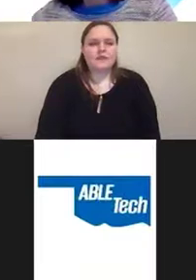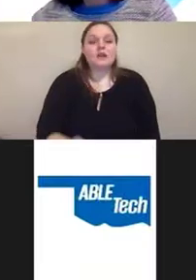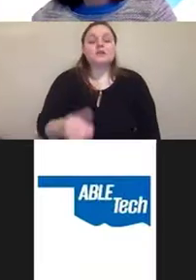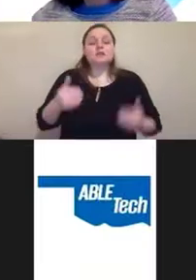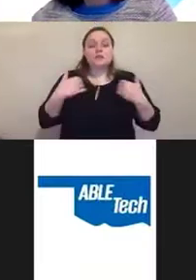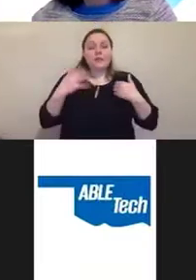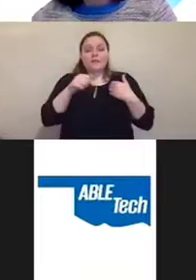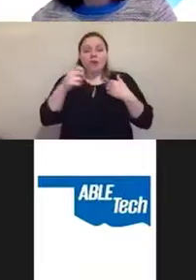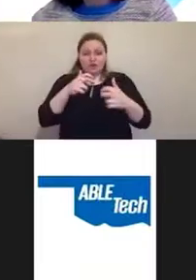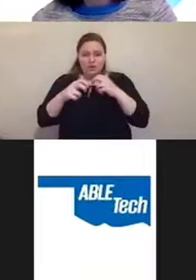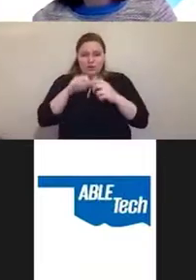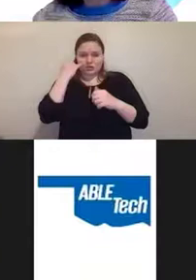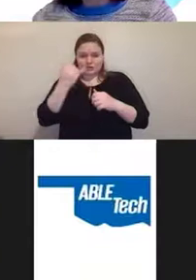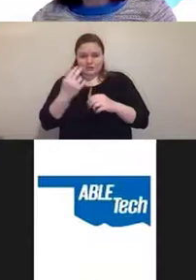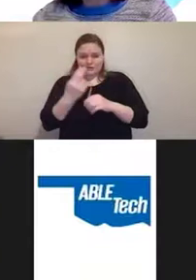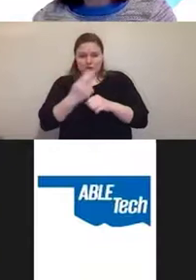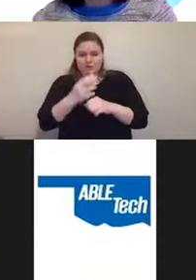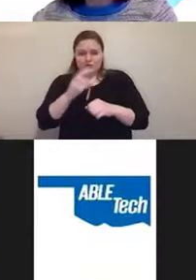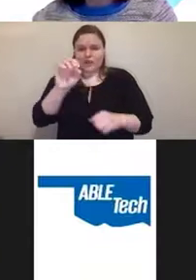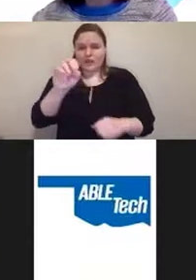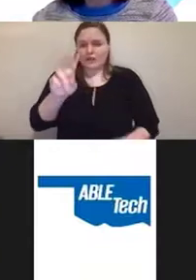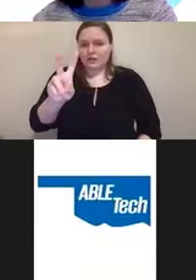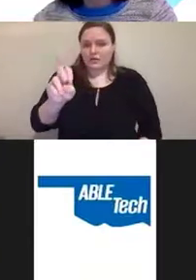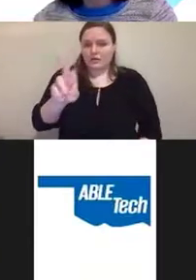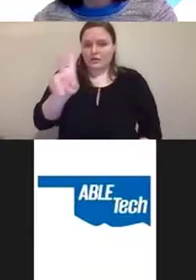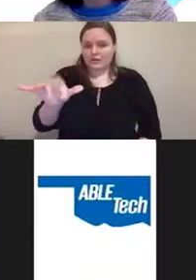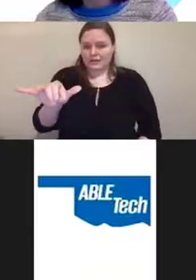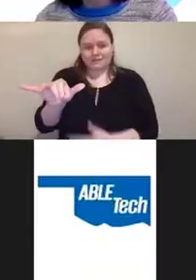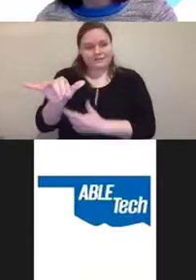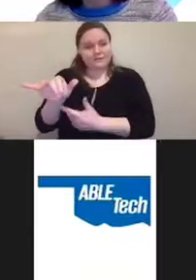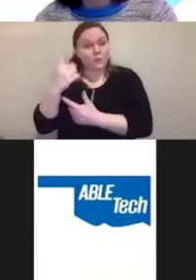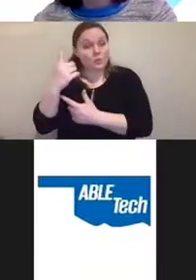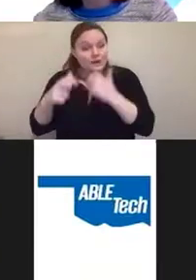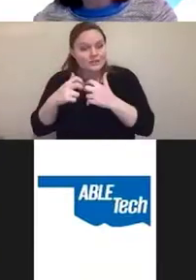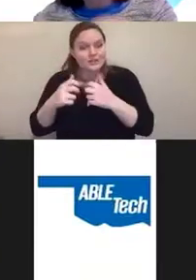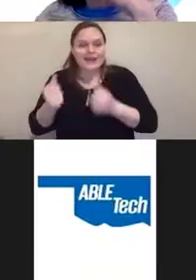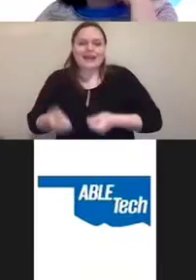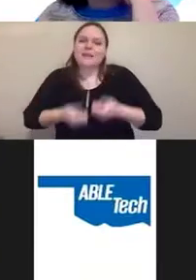one of which is that overlays can present a security in a performance issue.